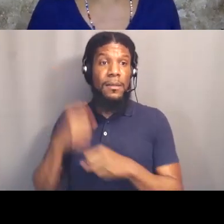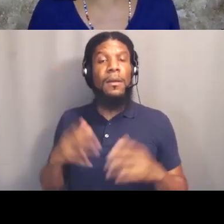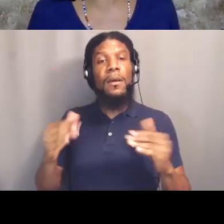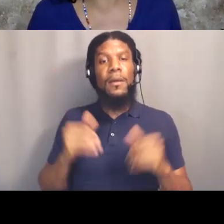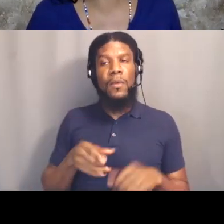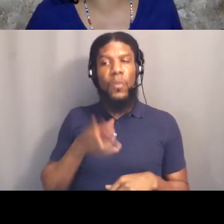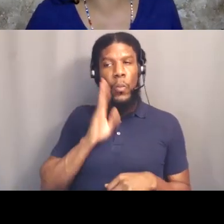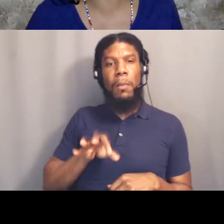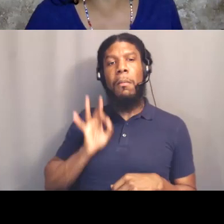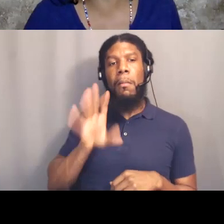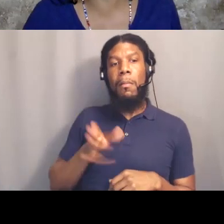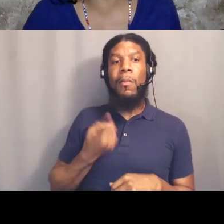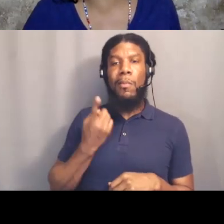Getting cops out of Labor Unions,